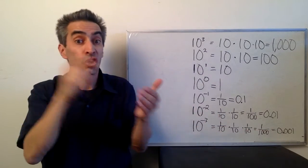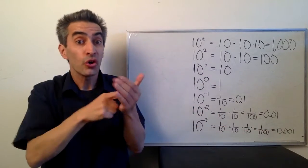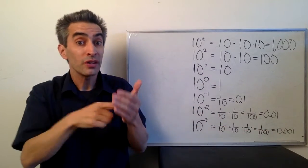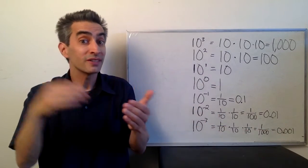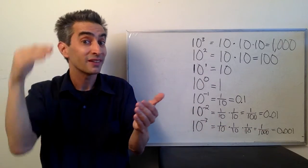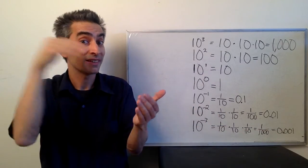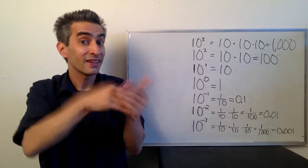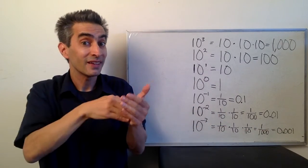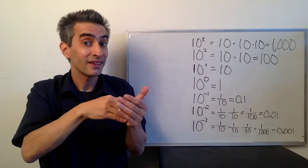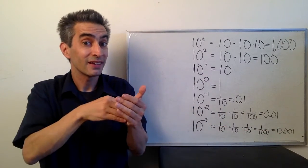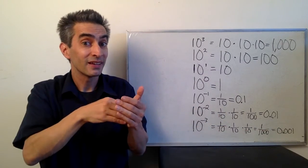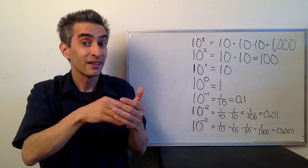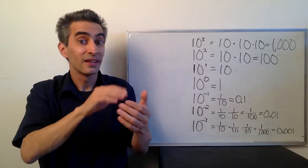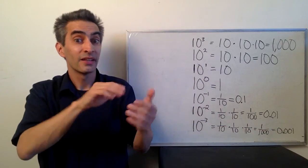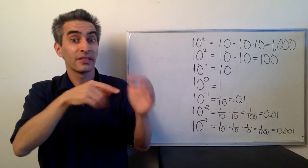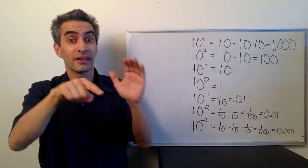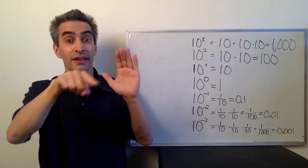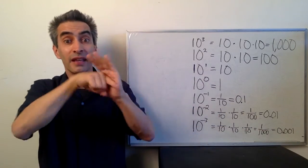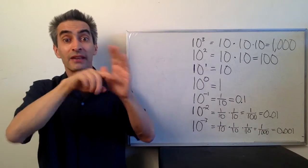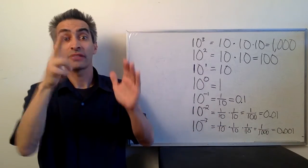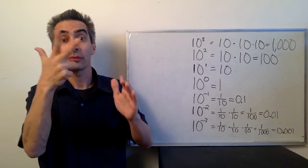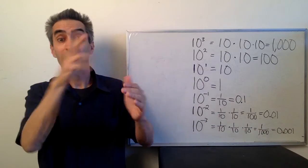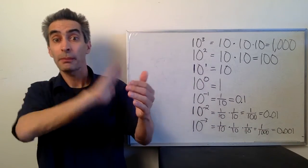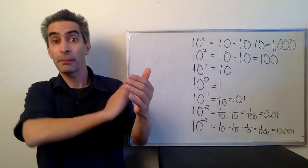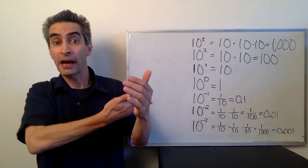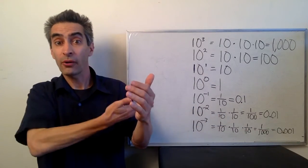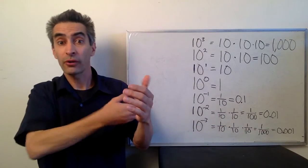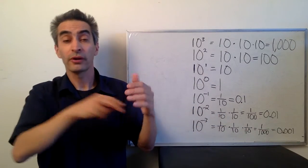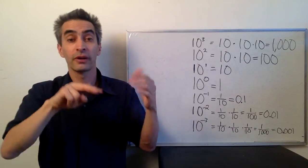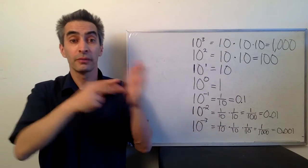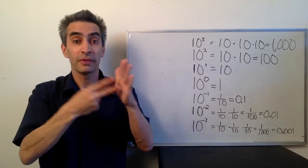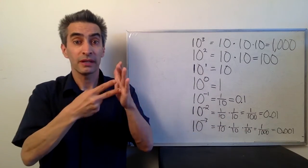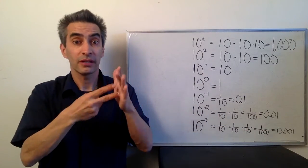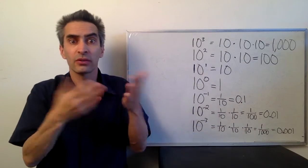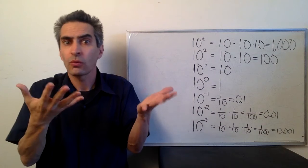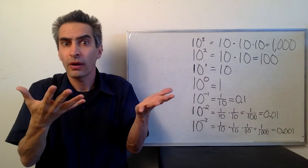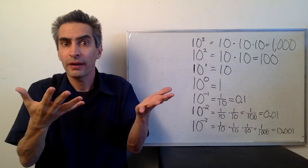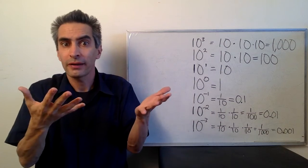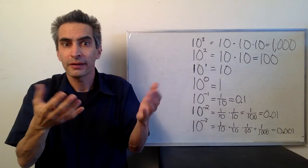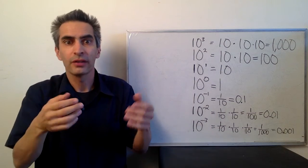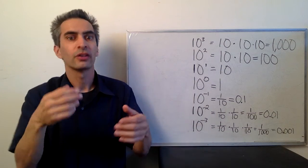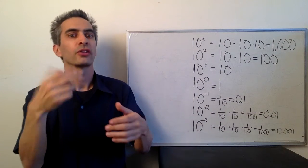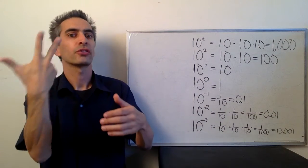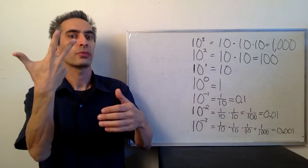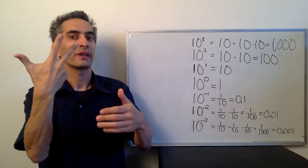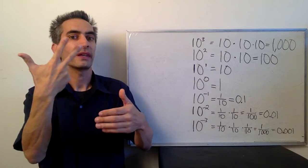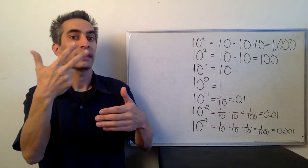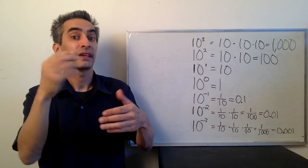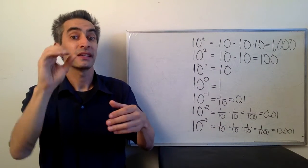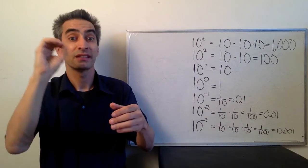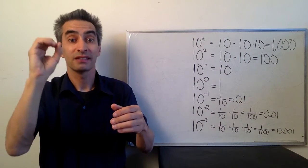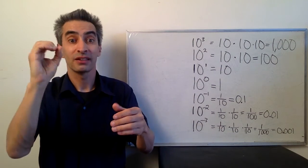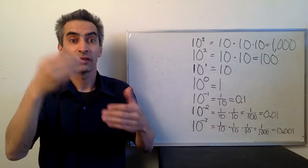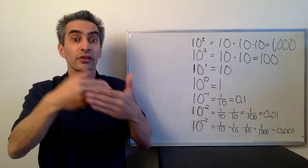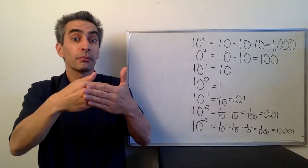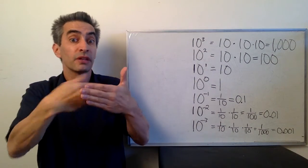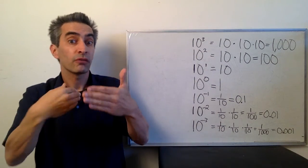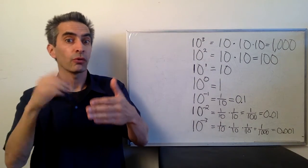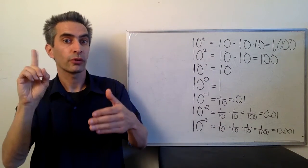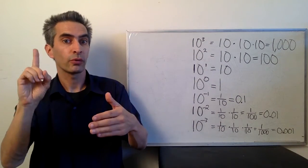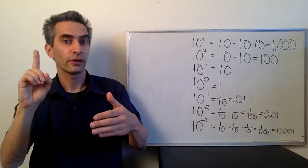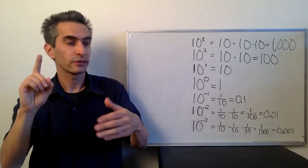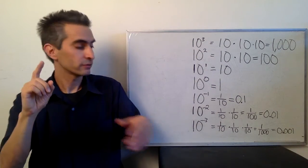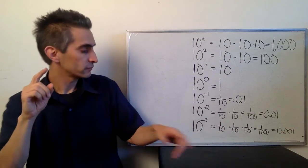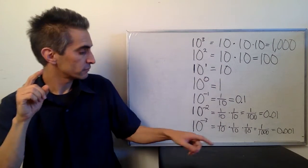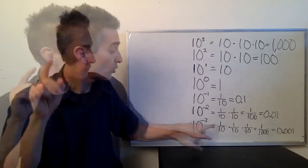Notice again, that the -3 power means 3 zeros before the 1.